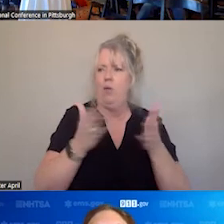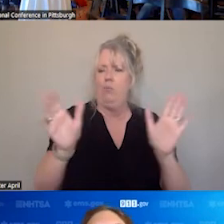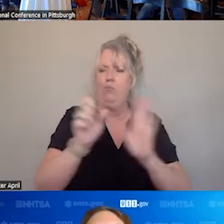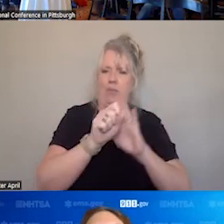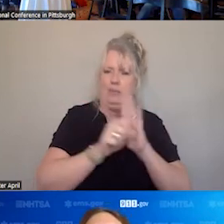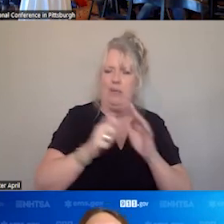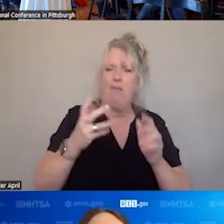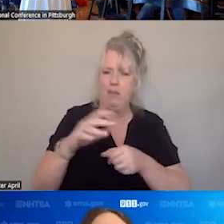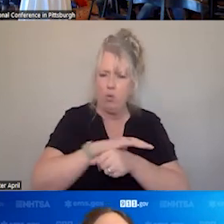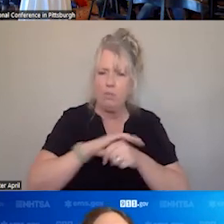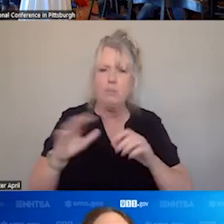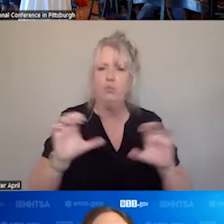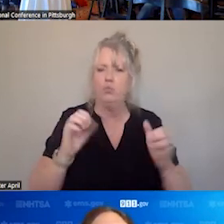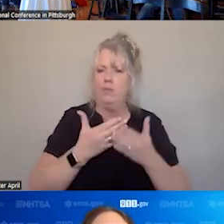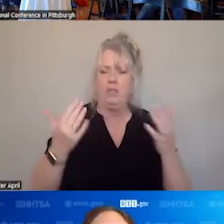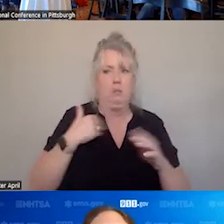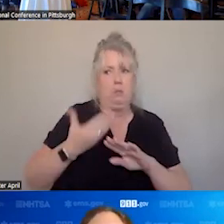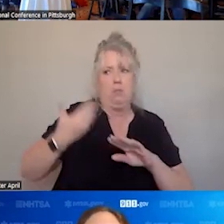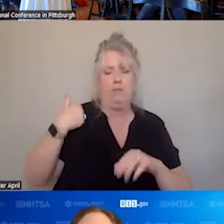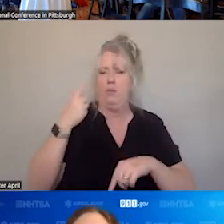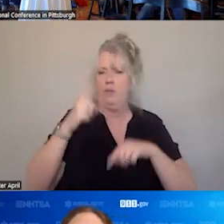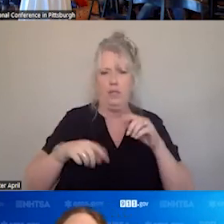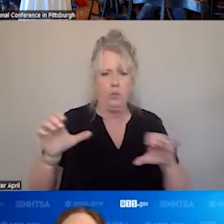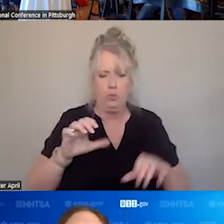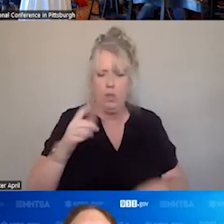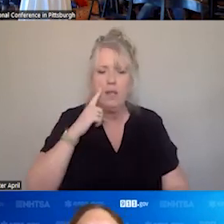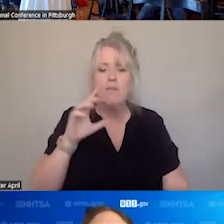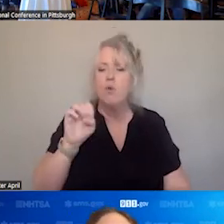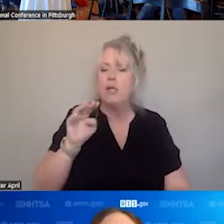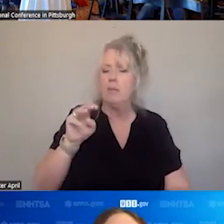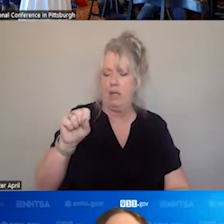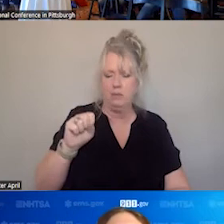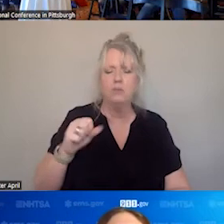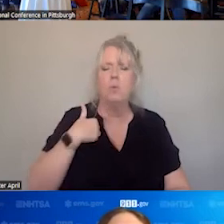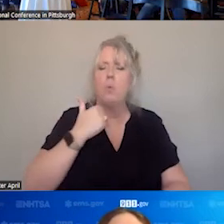TO DO THINGS THAT THEY WOULDN'T BE ABLE TO DO. FOR AN EMS, WE HELP WITH EVIDENCE BASED GUIDELINES